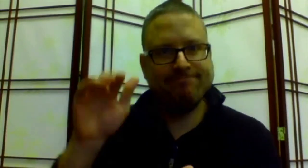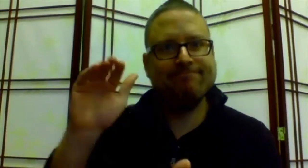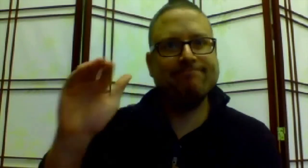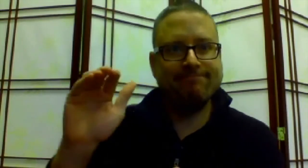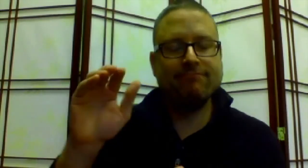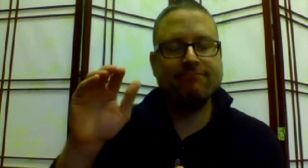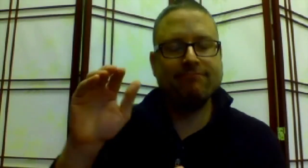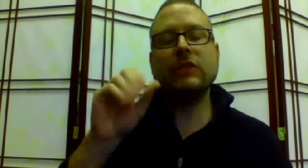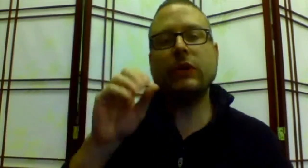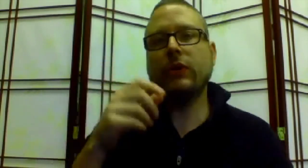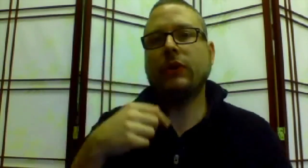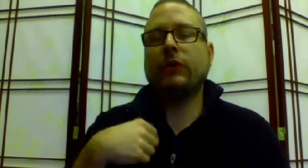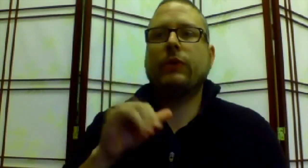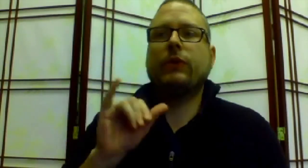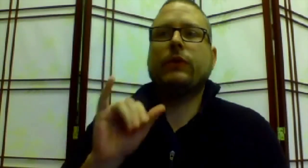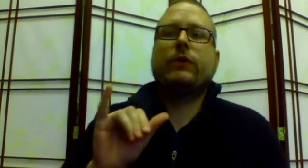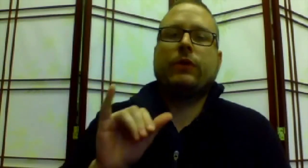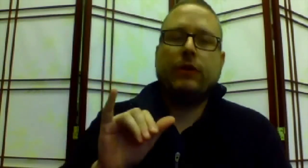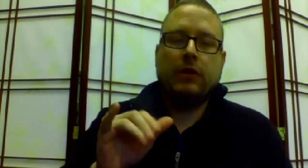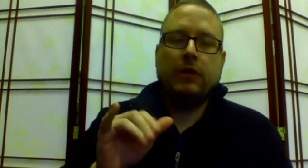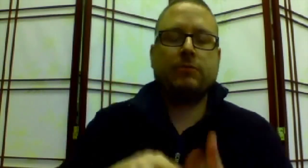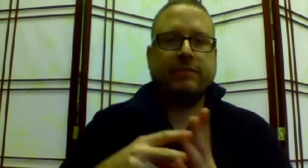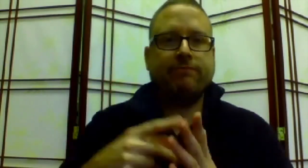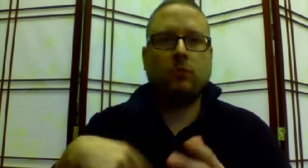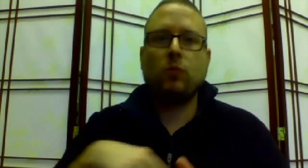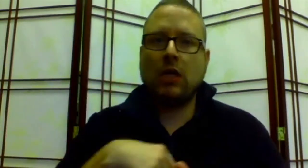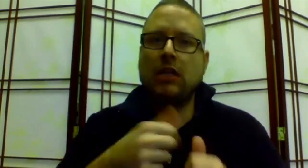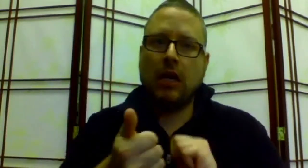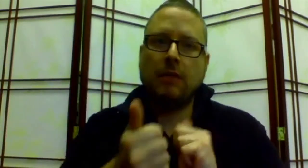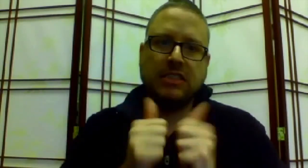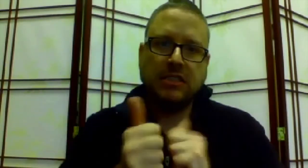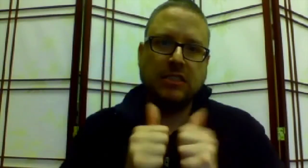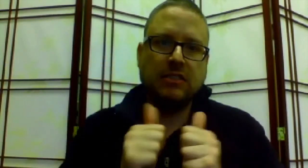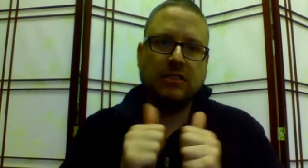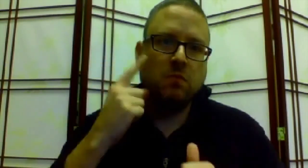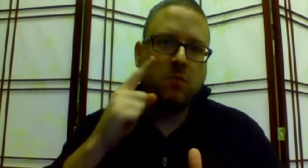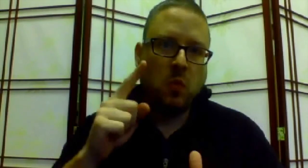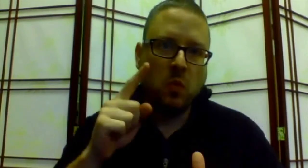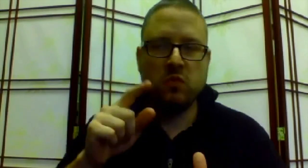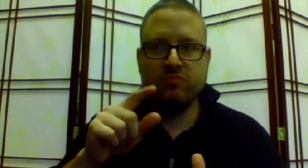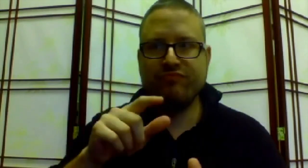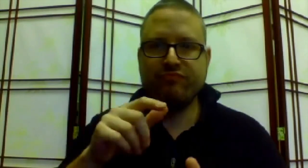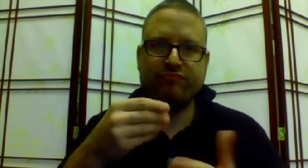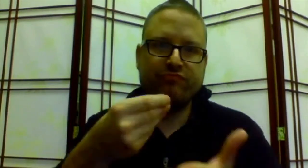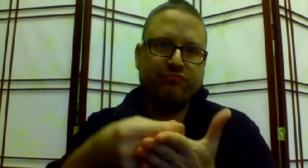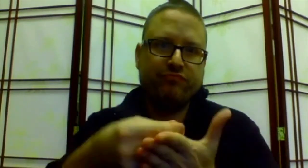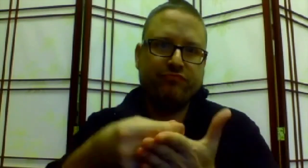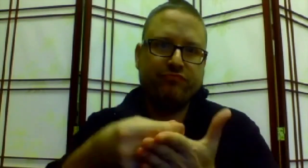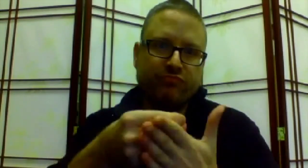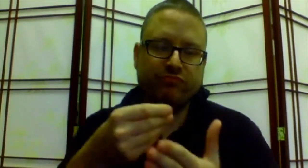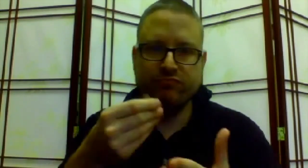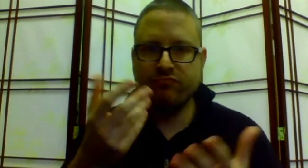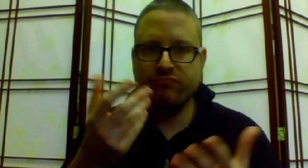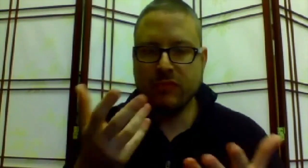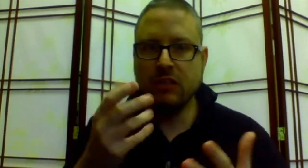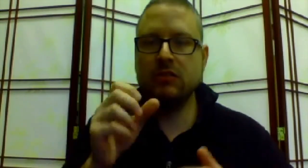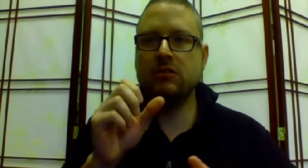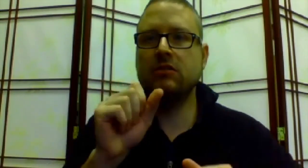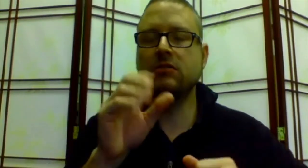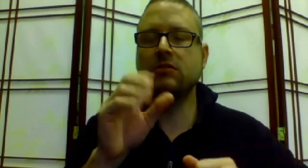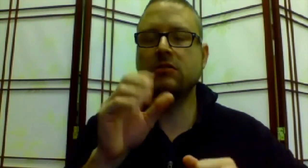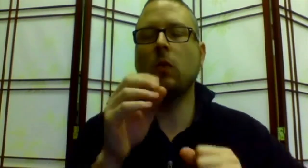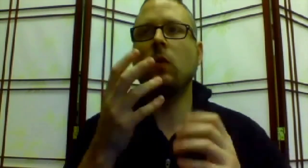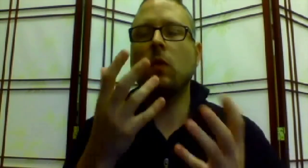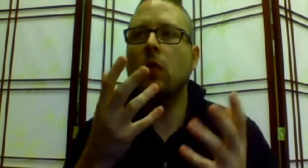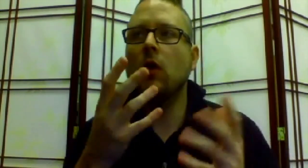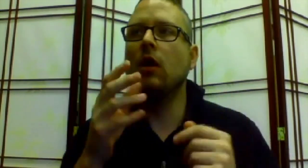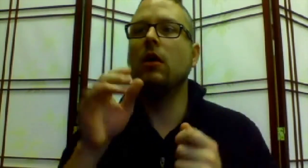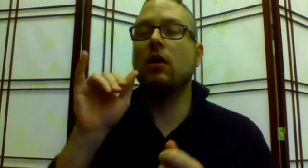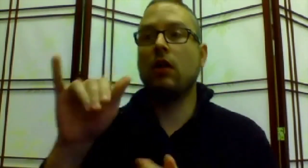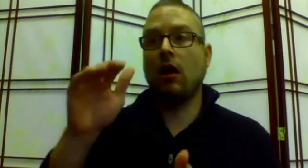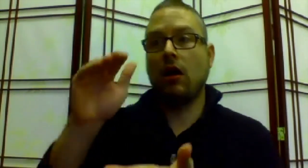We will have competition for that money.